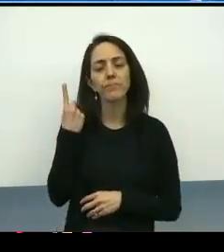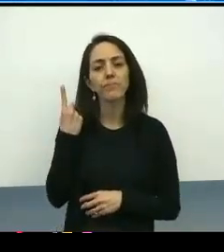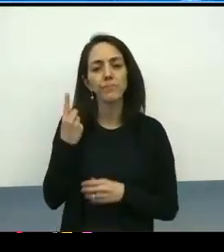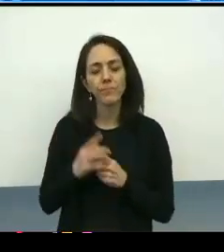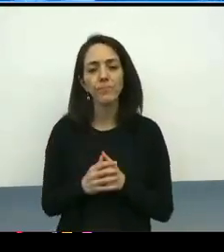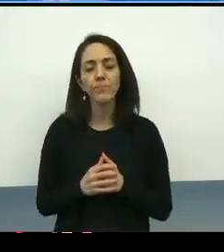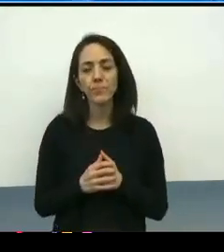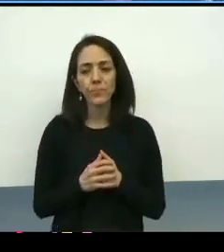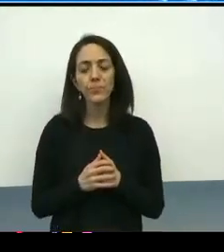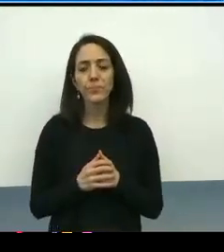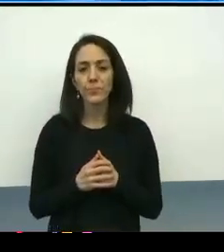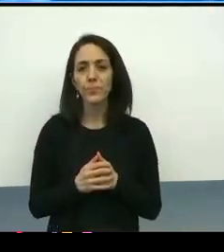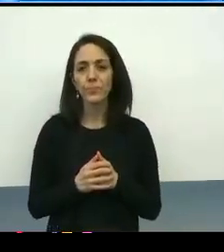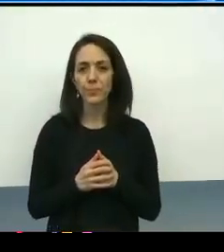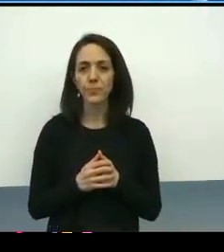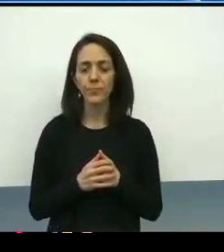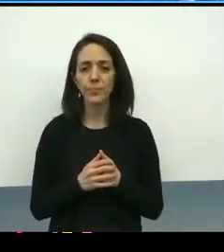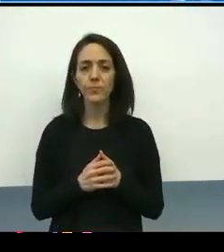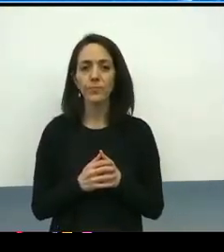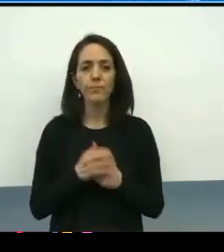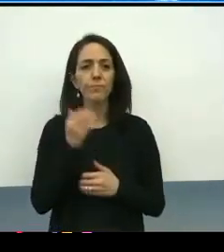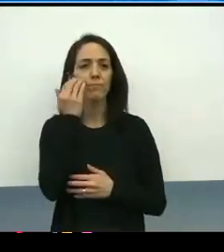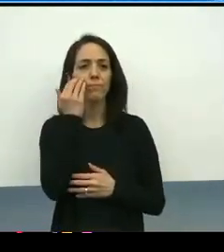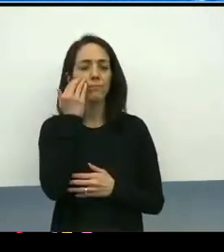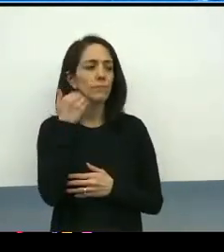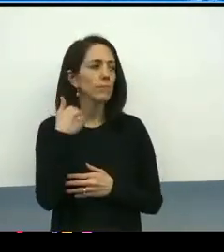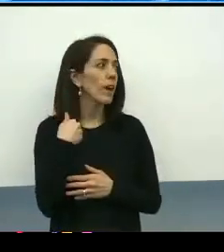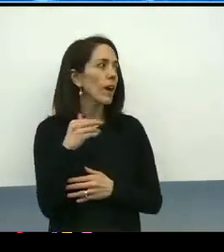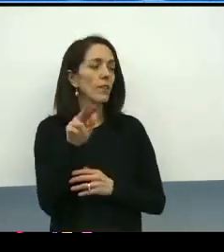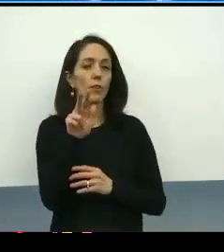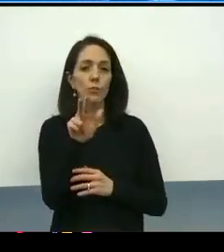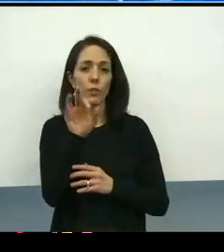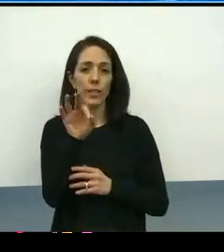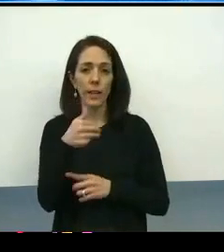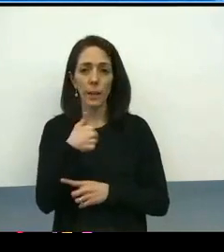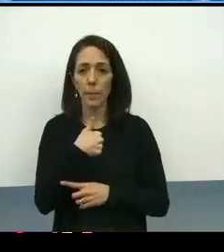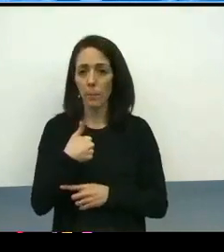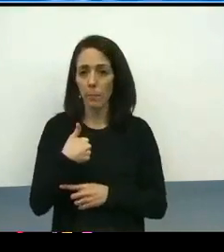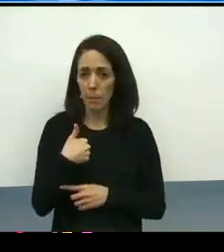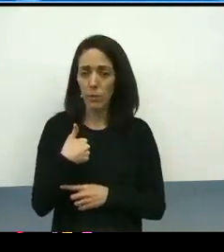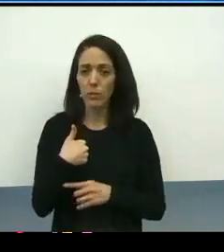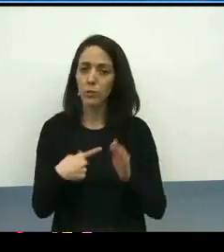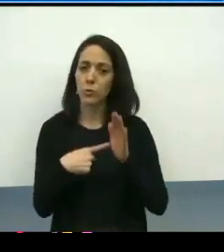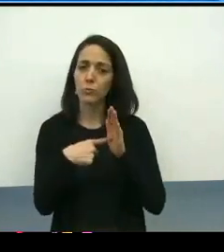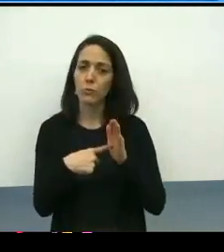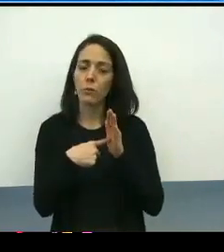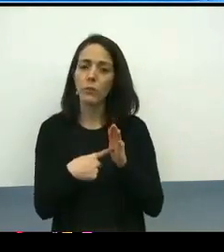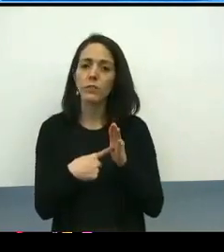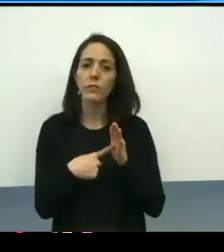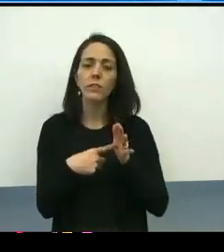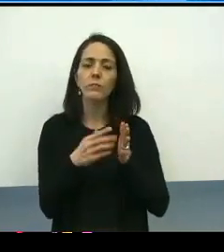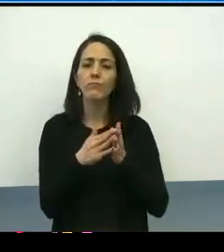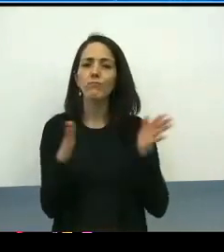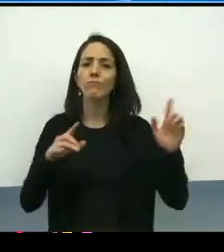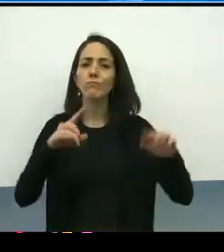that while there are 39 members that represent a wide diversity, and we're gonna encourage folks